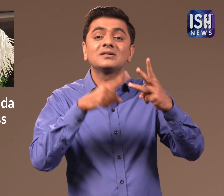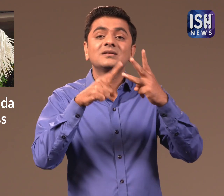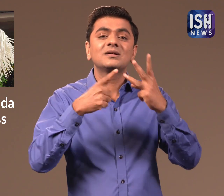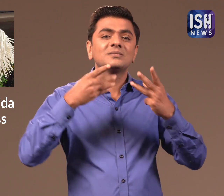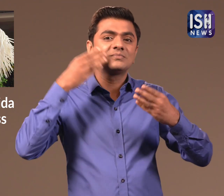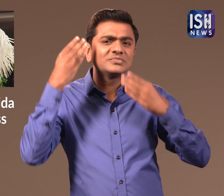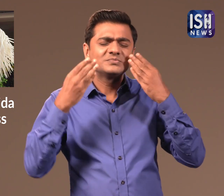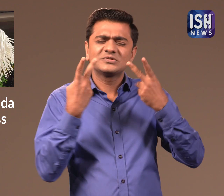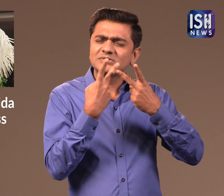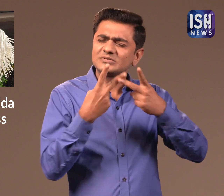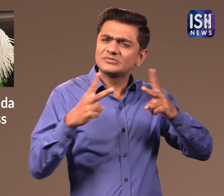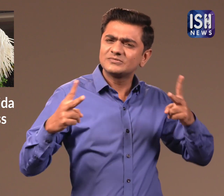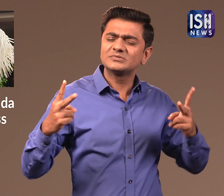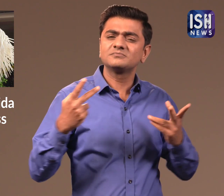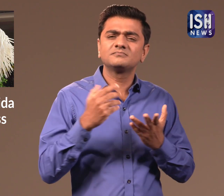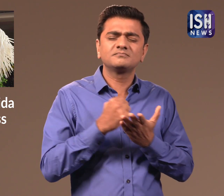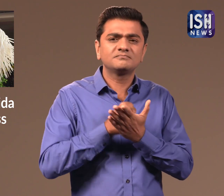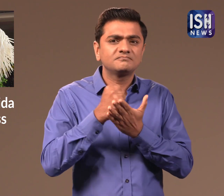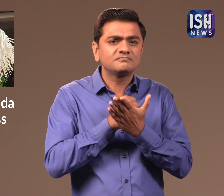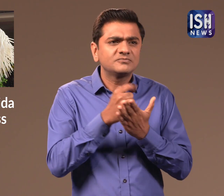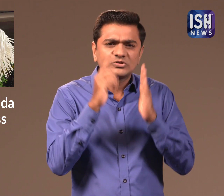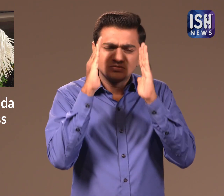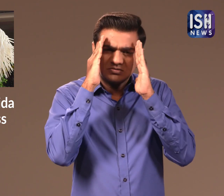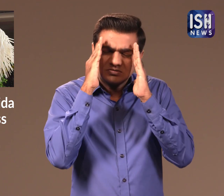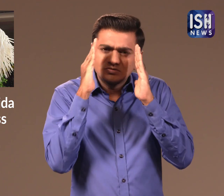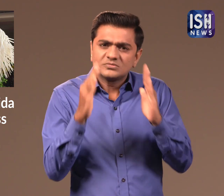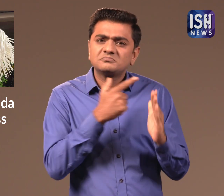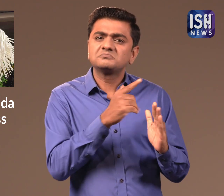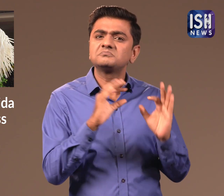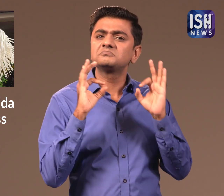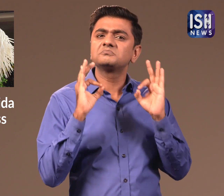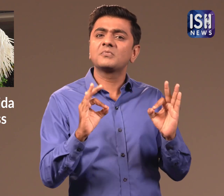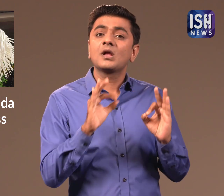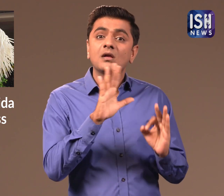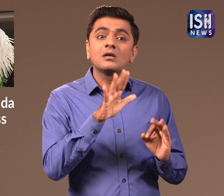and focused on learning different grooming skills.